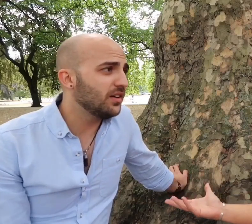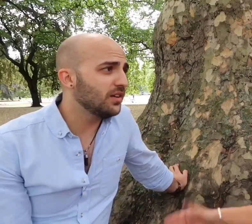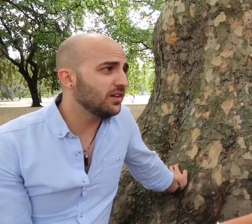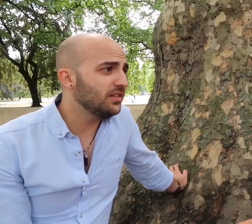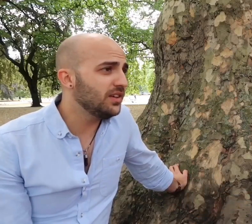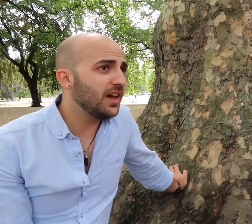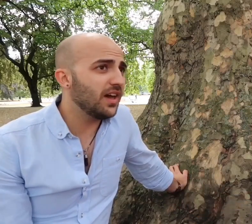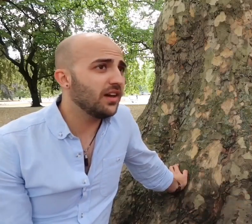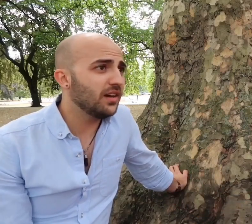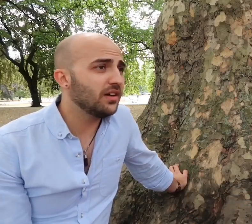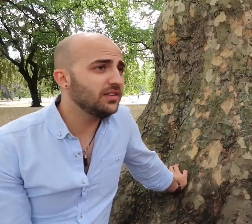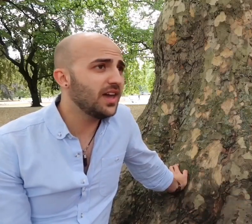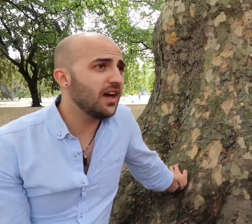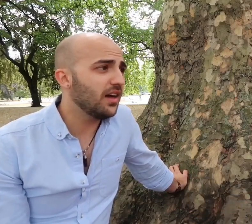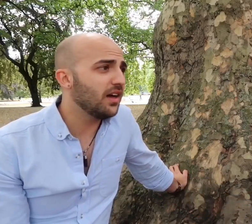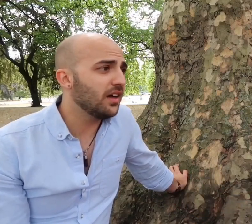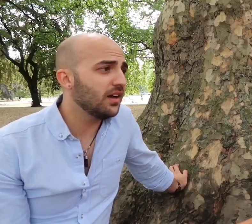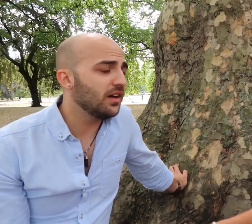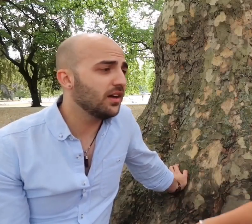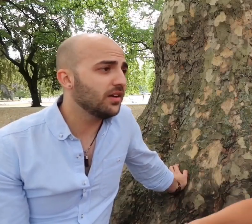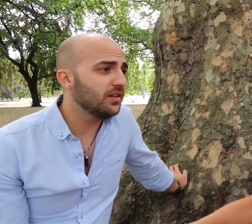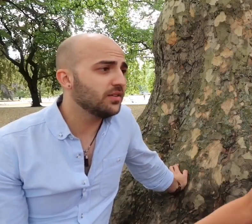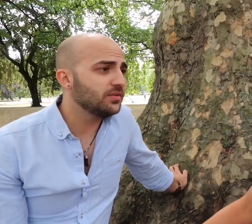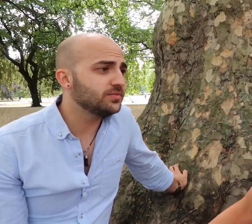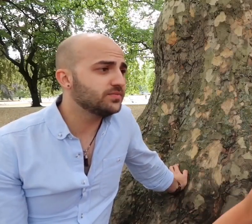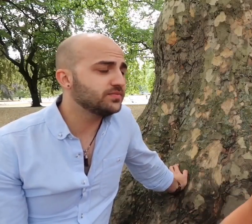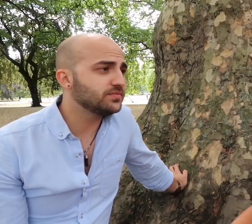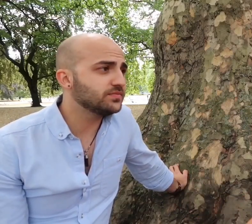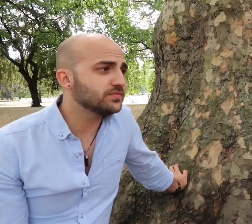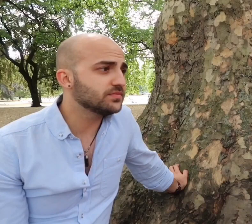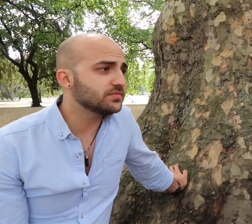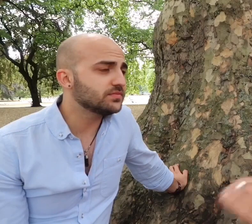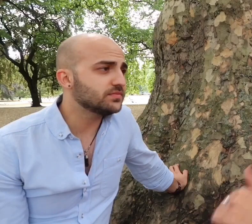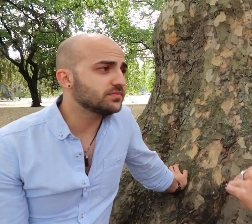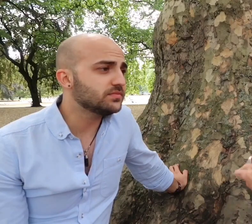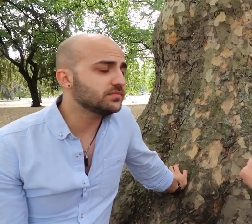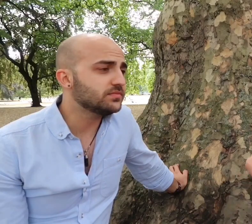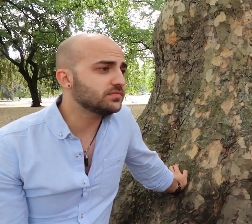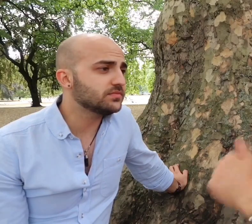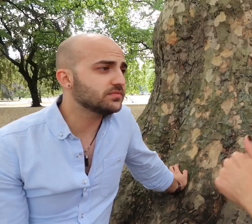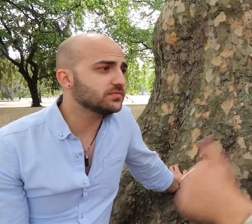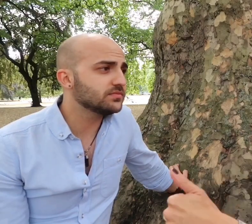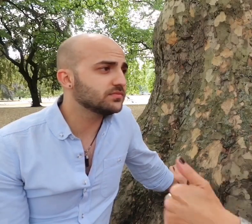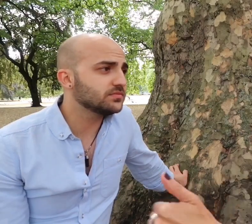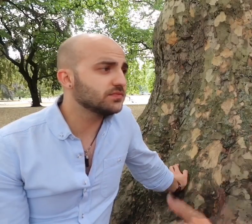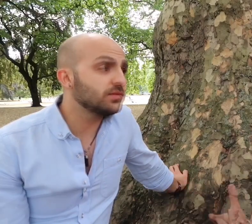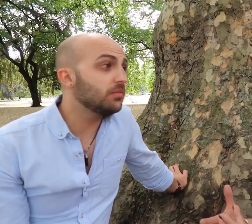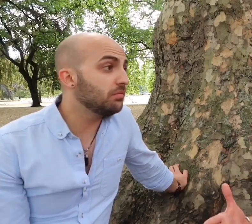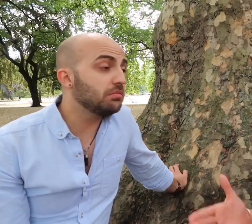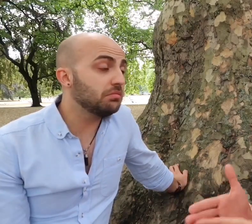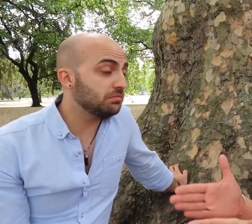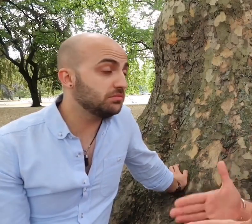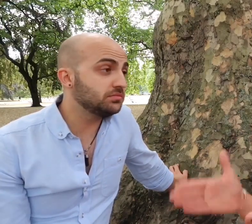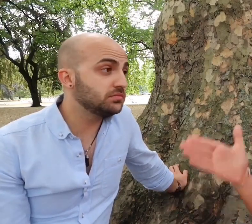To be understood... Yeah. So what's the best way of learning I'm sure like anything